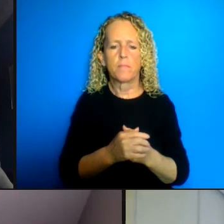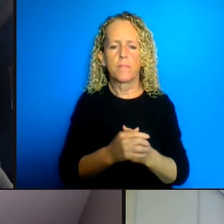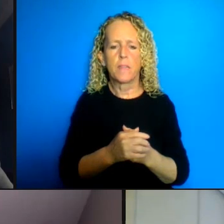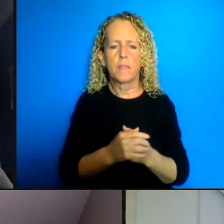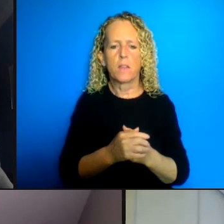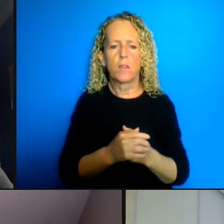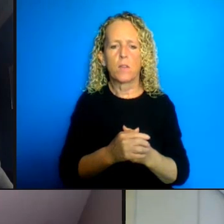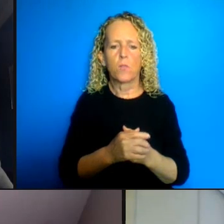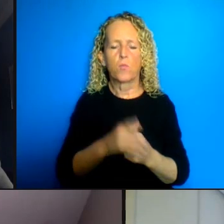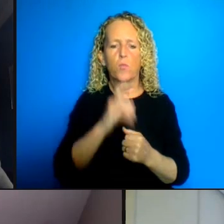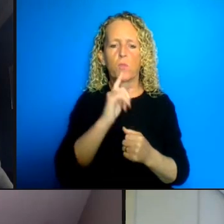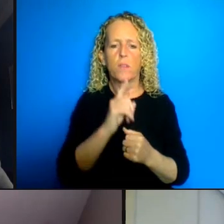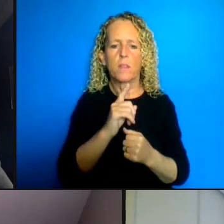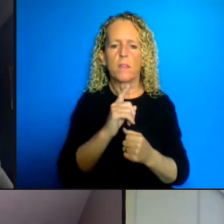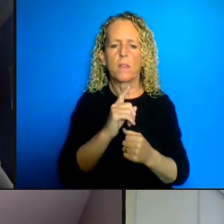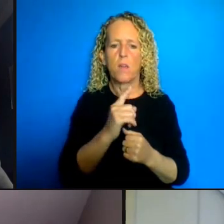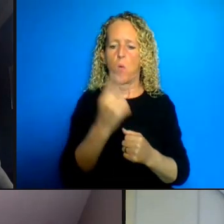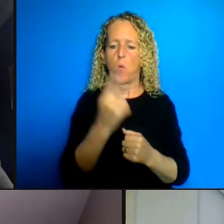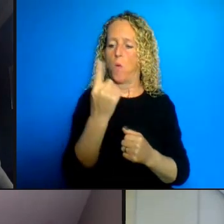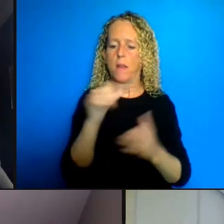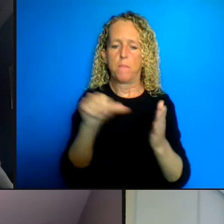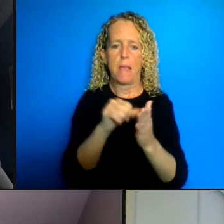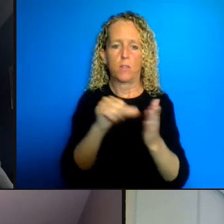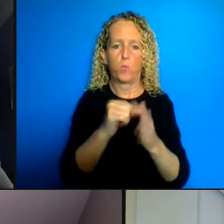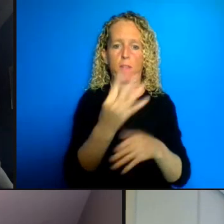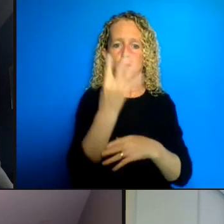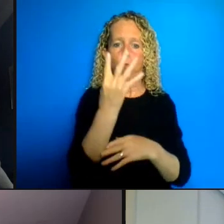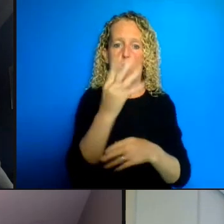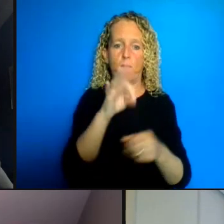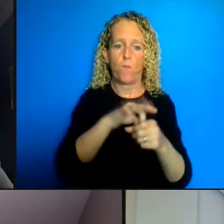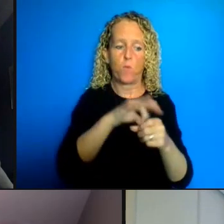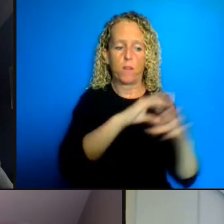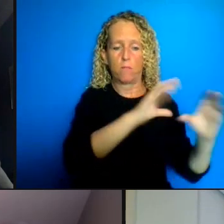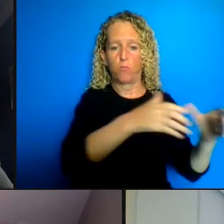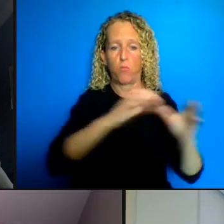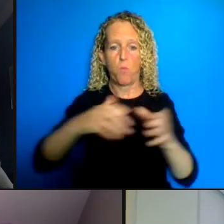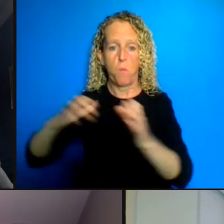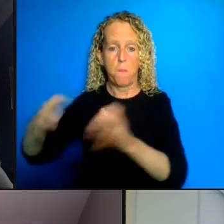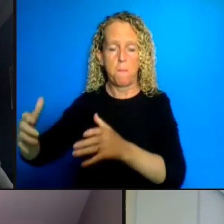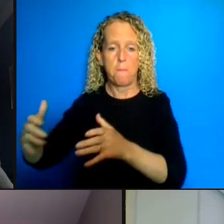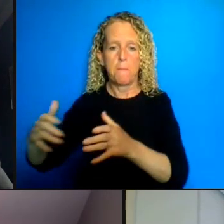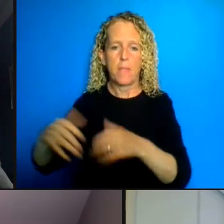the criminal justice issues on their electoral agenda so so illegal like I